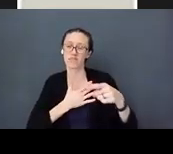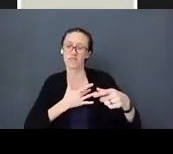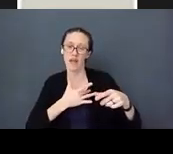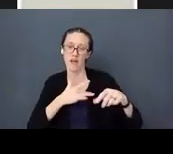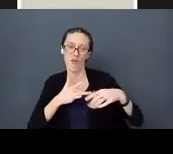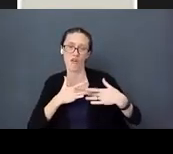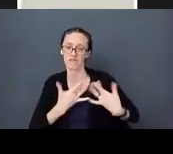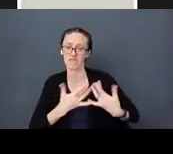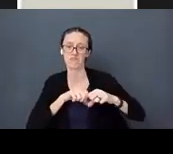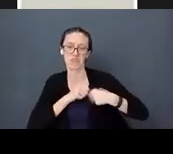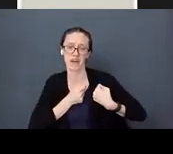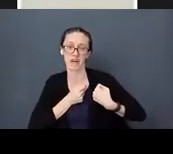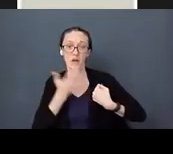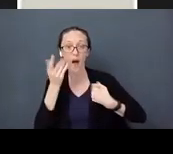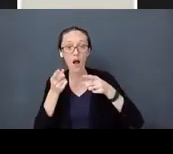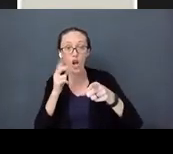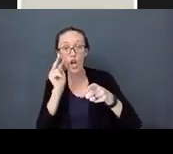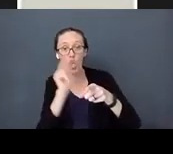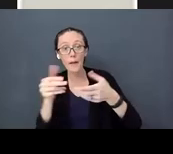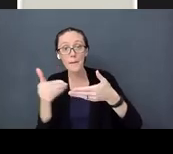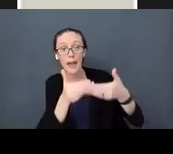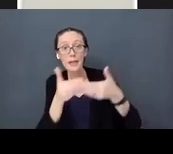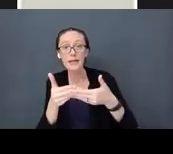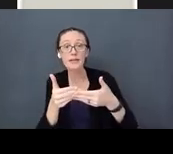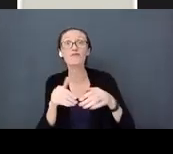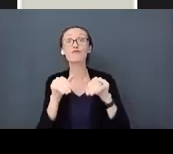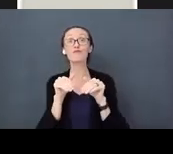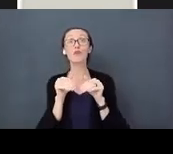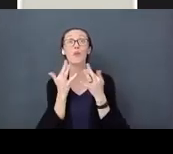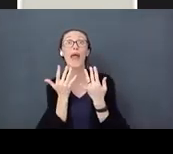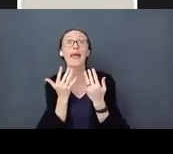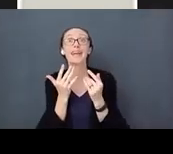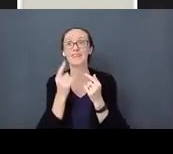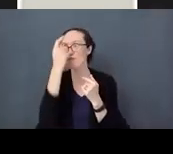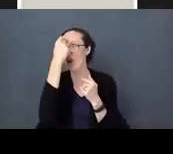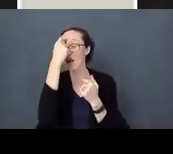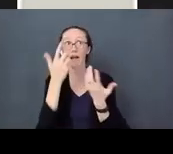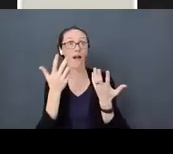This is baby is waiting. This brain is just sitting there waiting – waiting to learn.